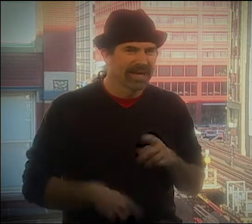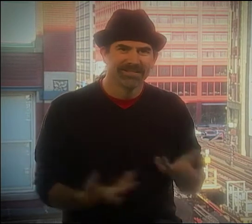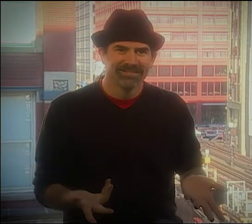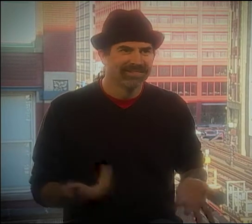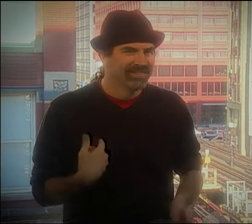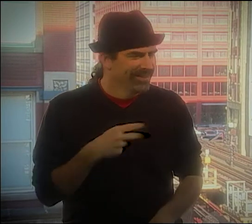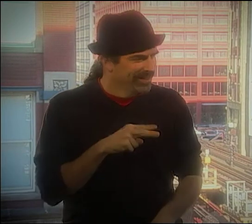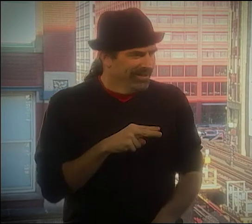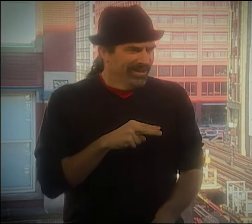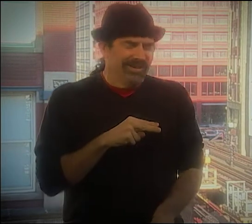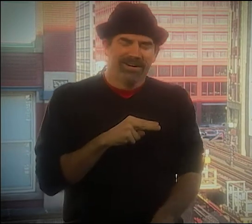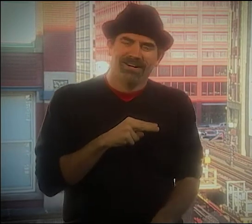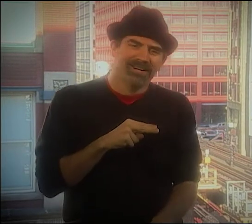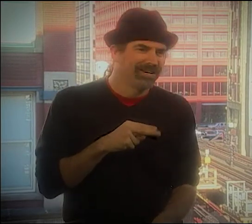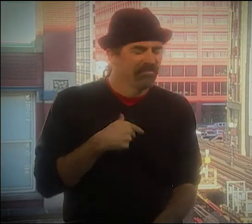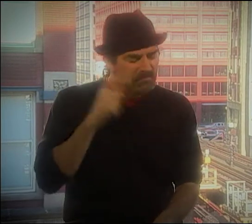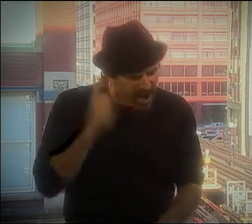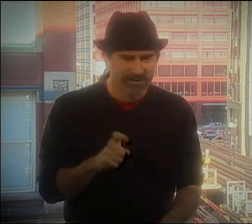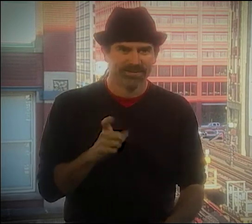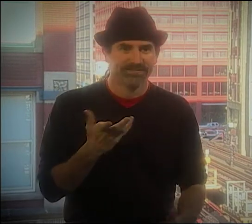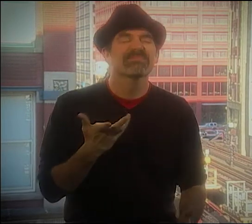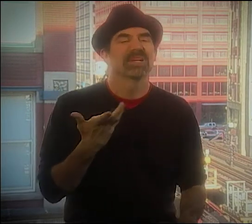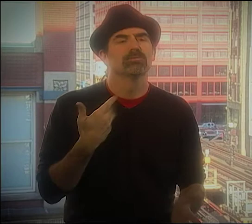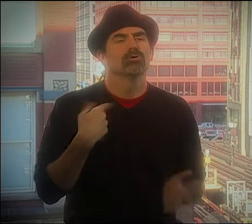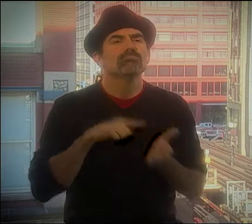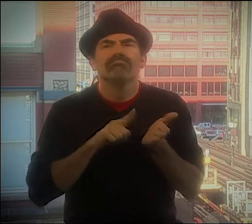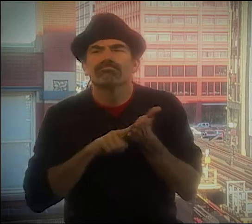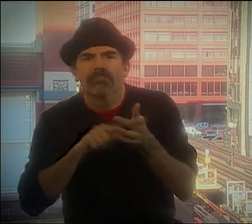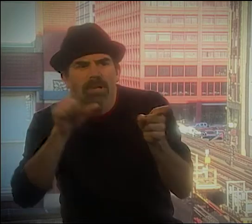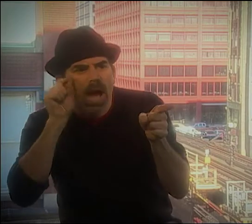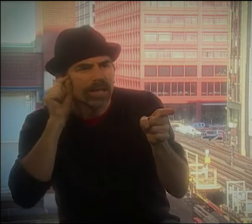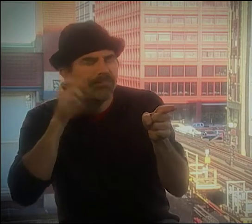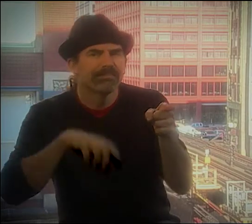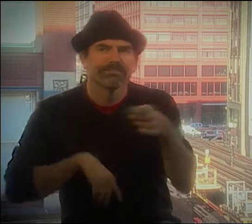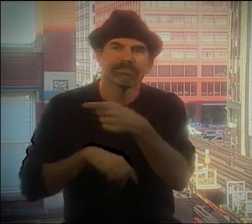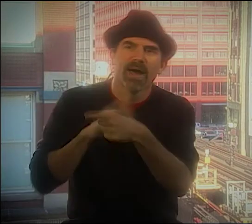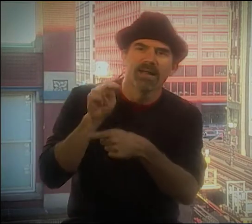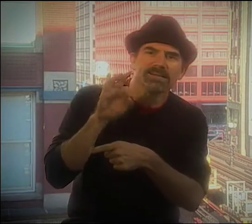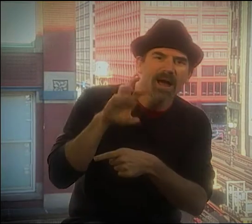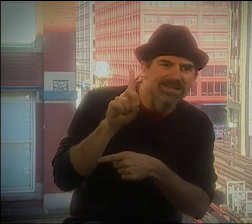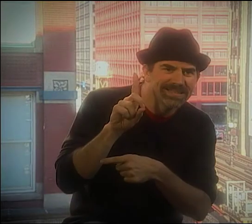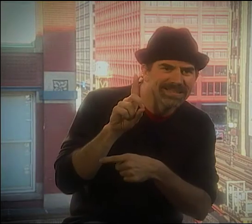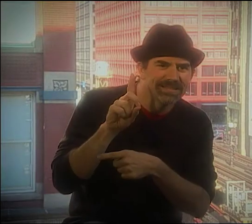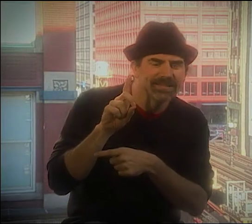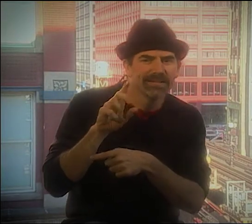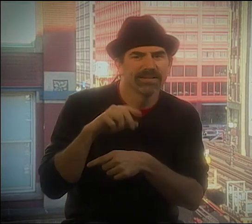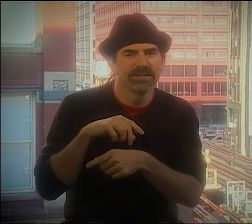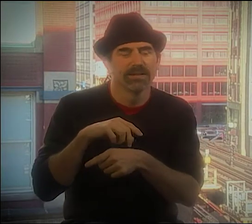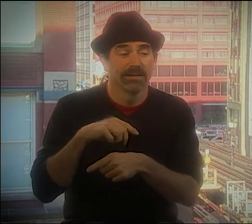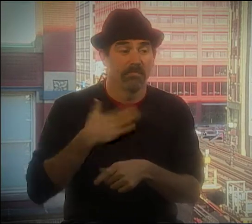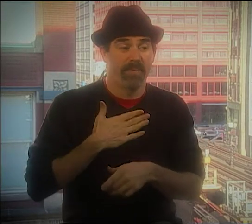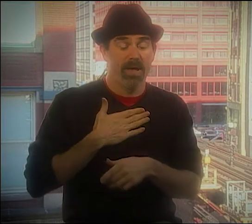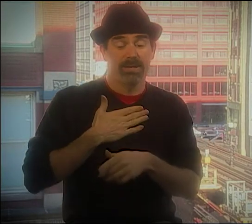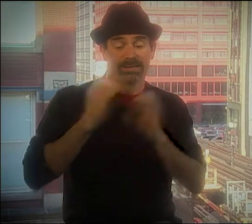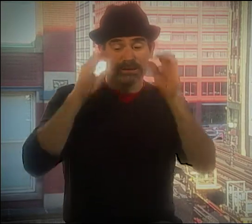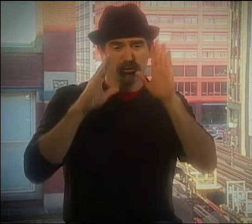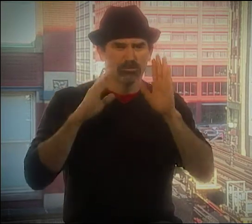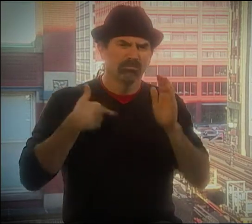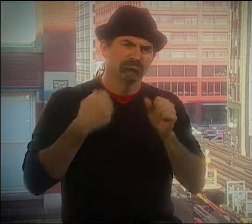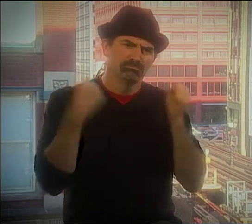I JUST COULDN'T. SO I STARTED LOOKING INTO DIFFERENT OPPORTUNITIES-- GALLAUDET OR NTID.